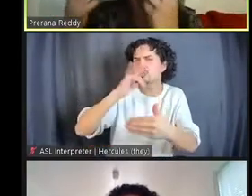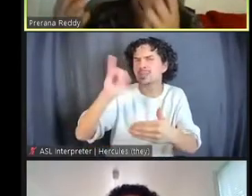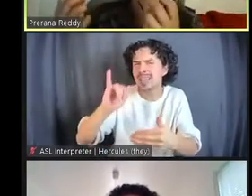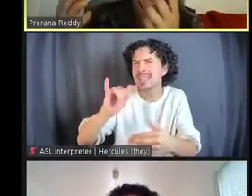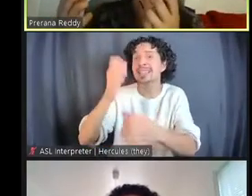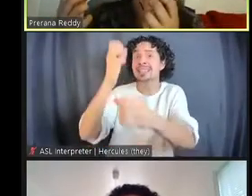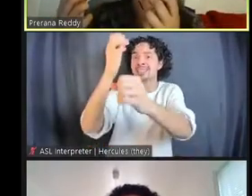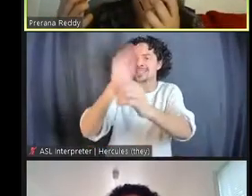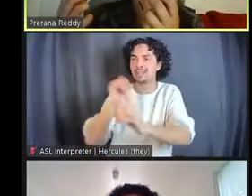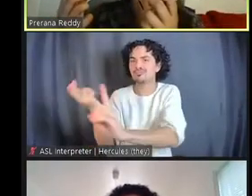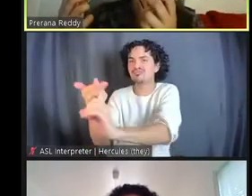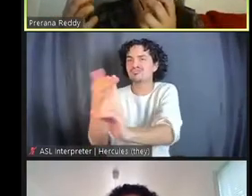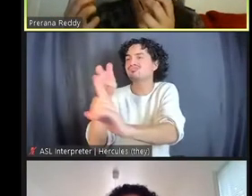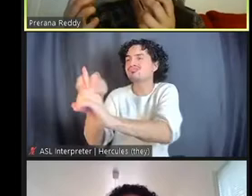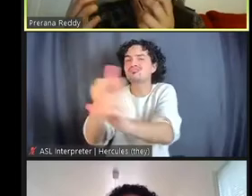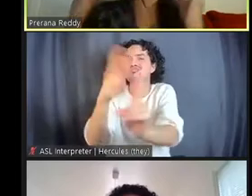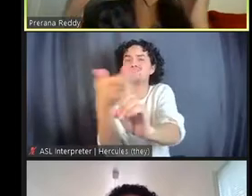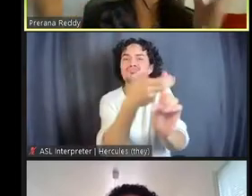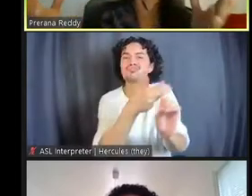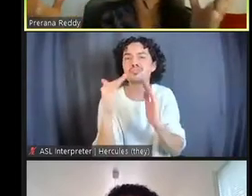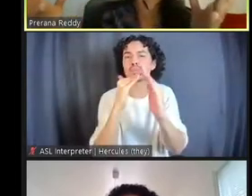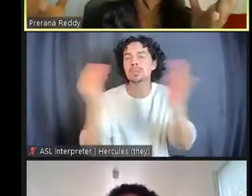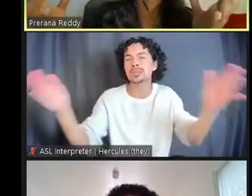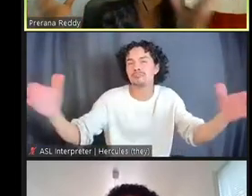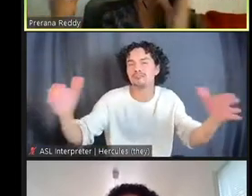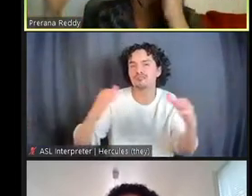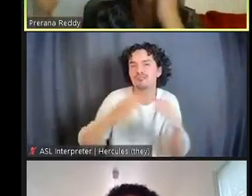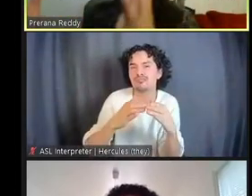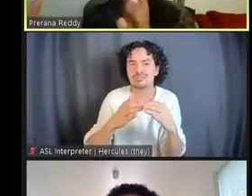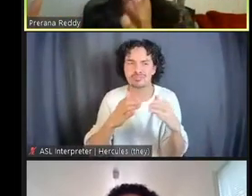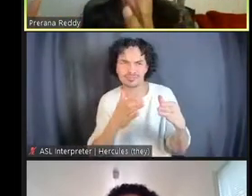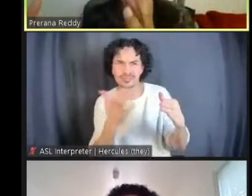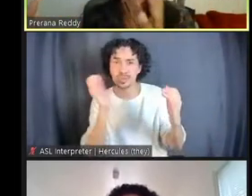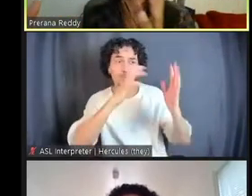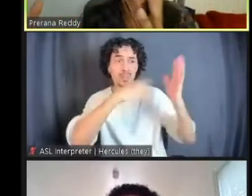agree on whether this should be torn down, whether it should be transformed,